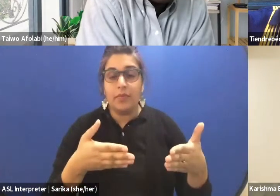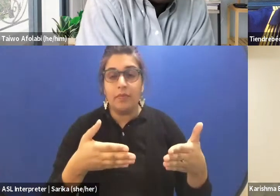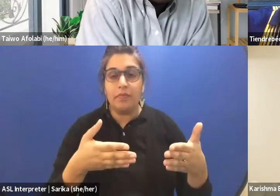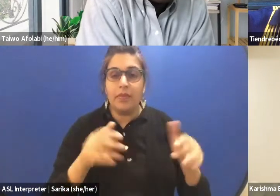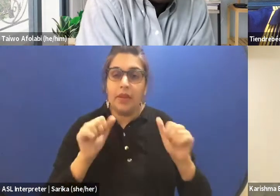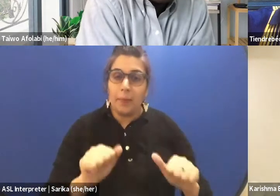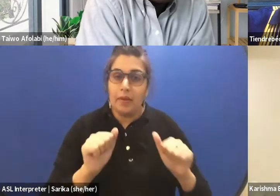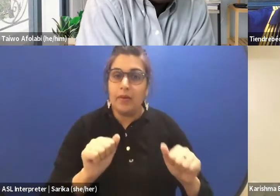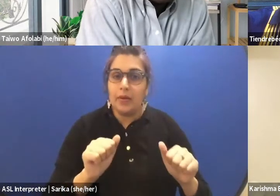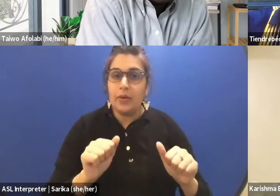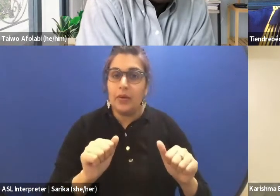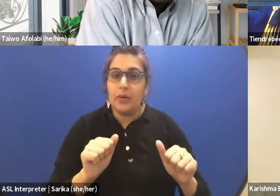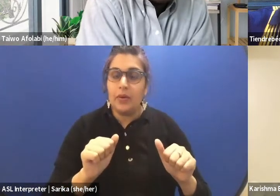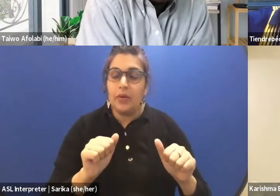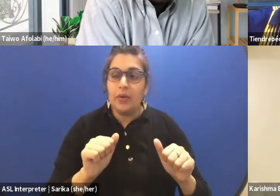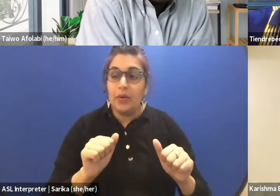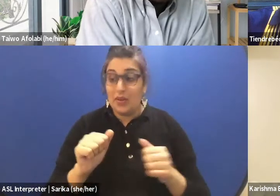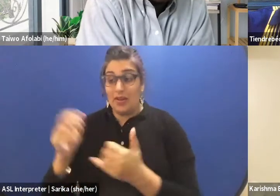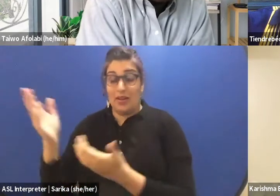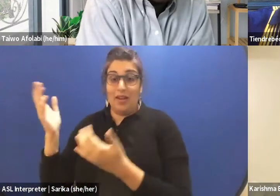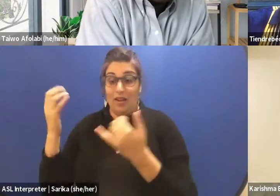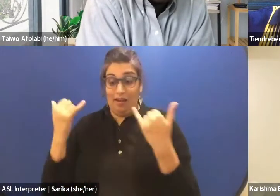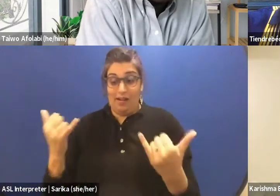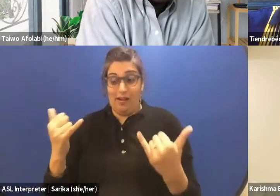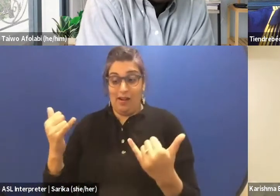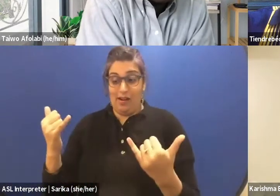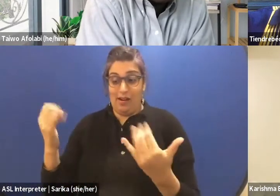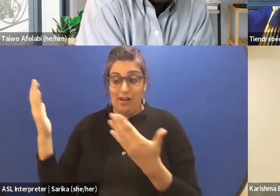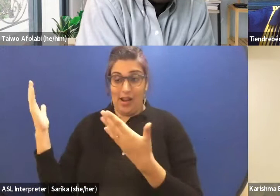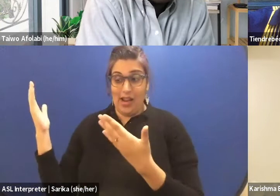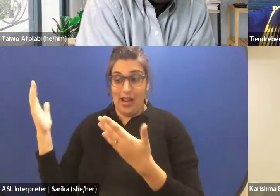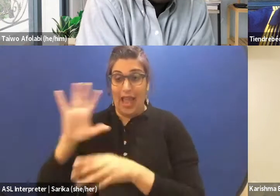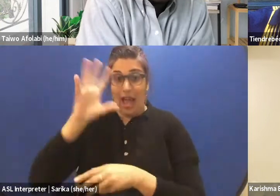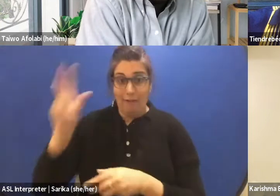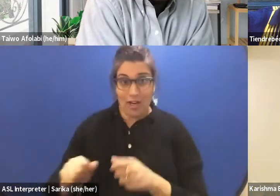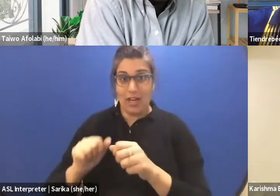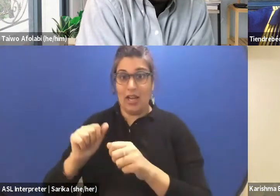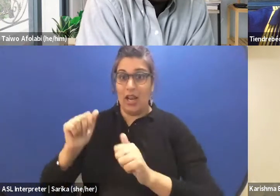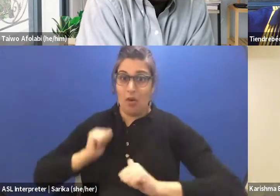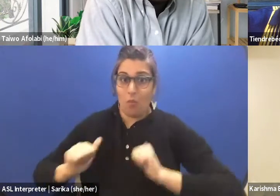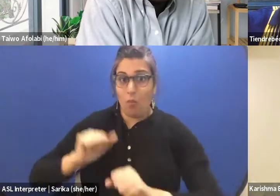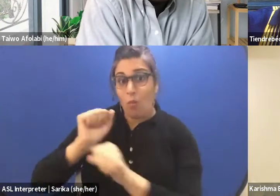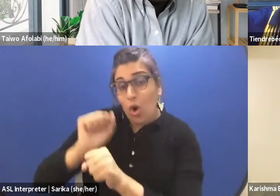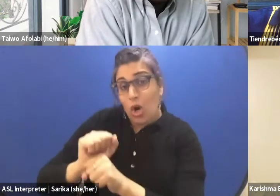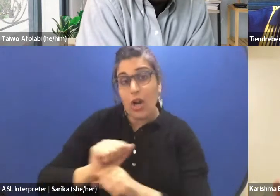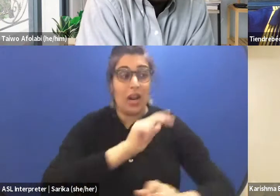to bring contemporary African works and people to the global landscape and the forefront